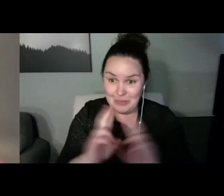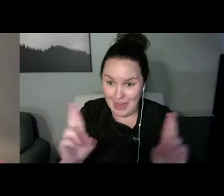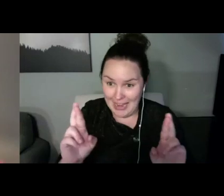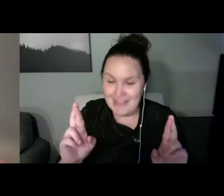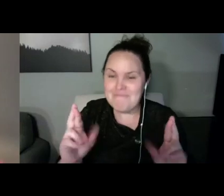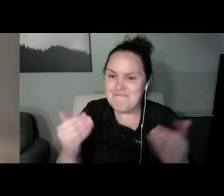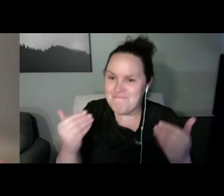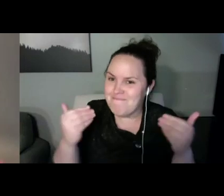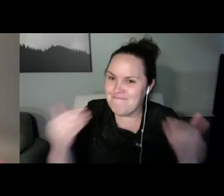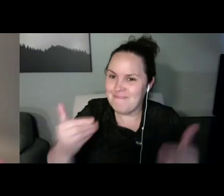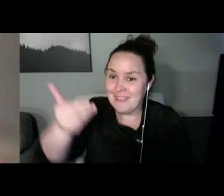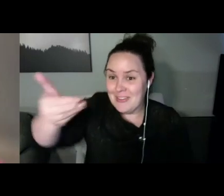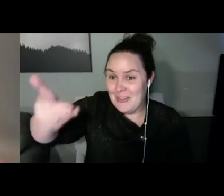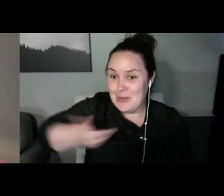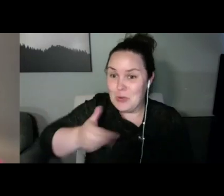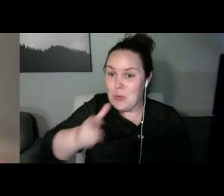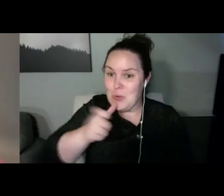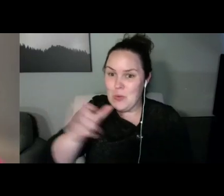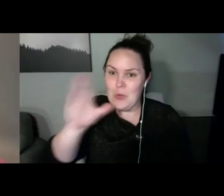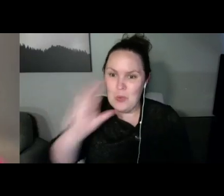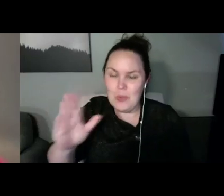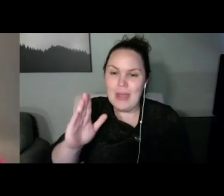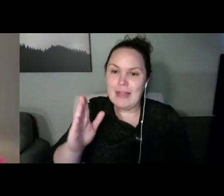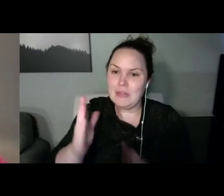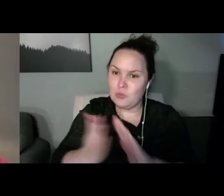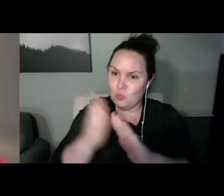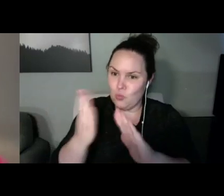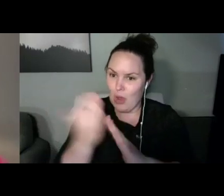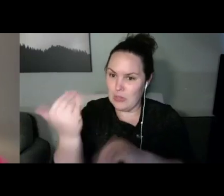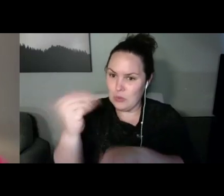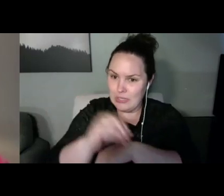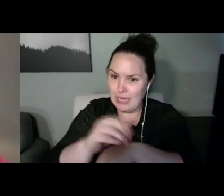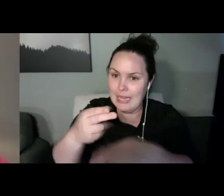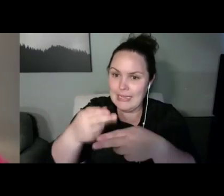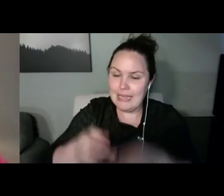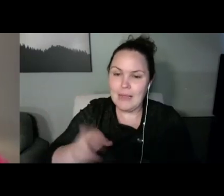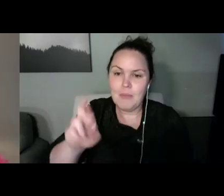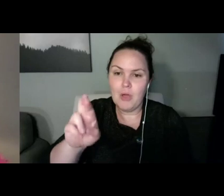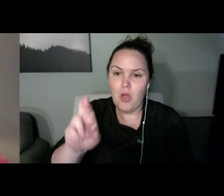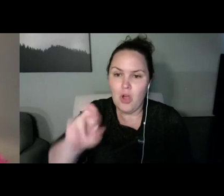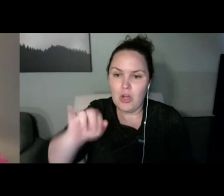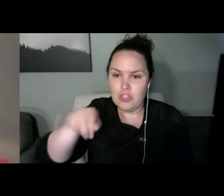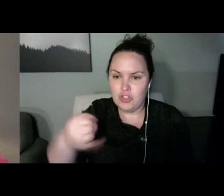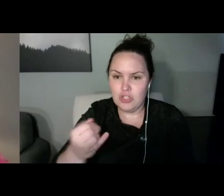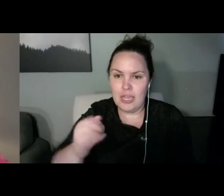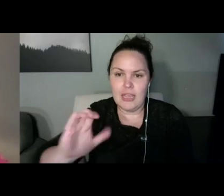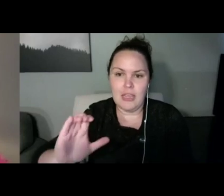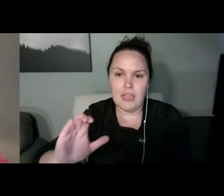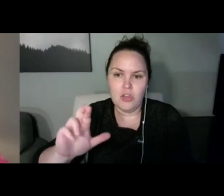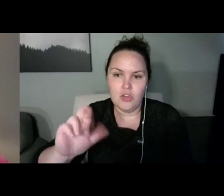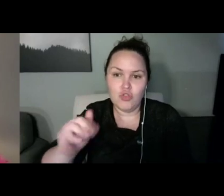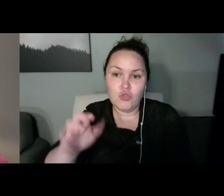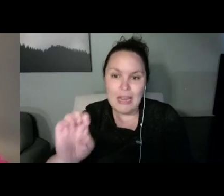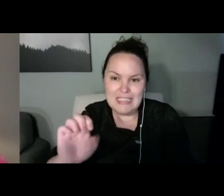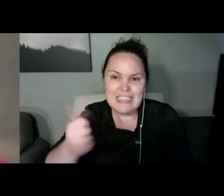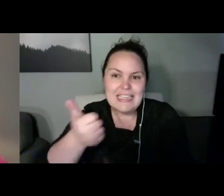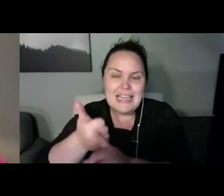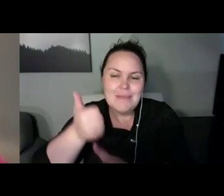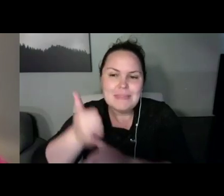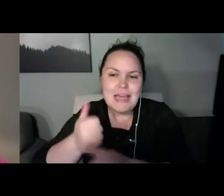introduce our emcee for the evening, RJ Crace. RJ is a broadcaster and a podcaster for a